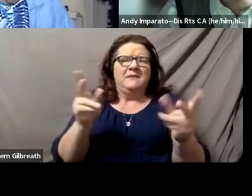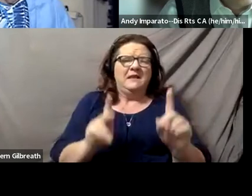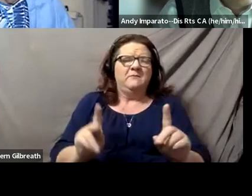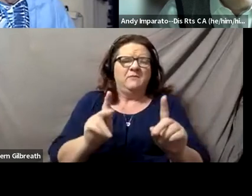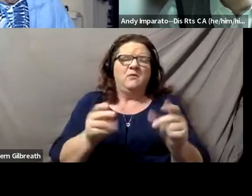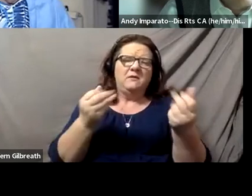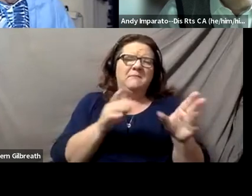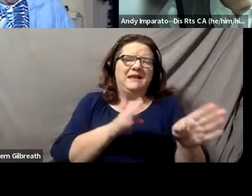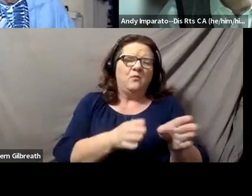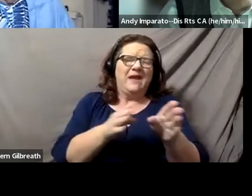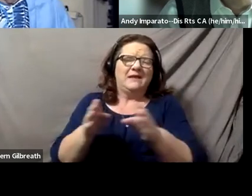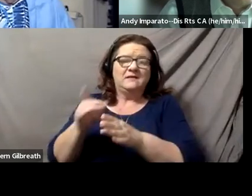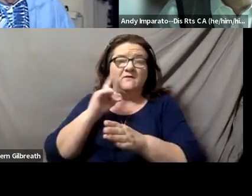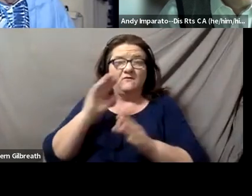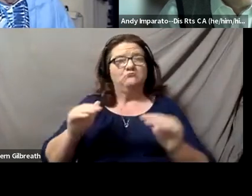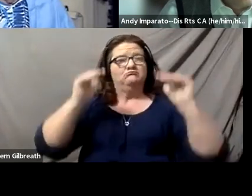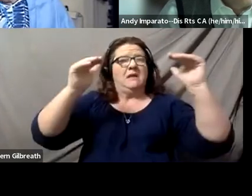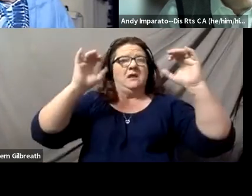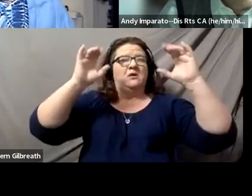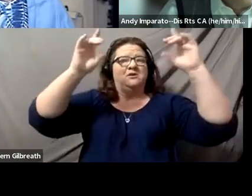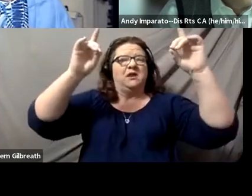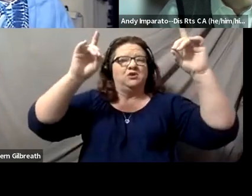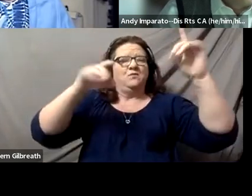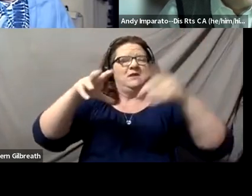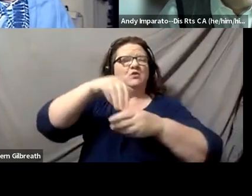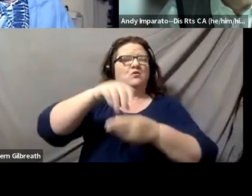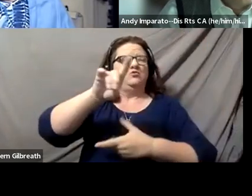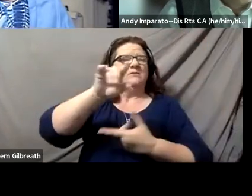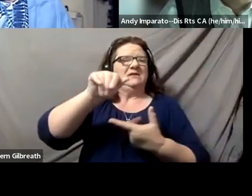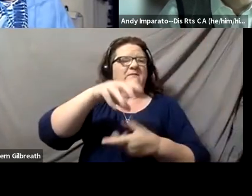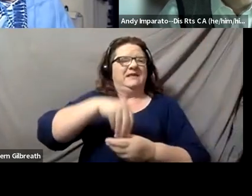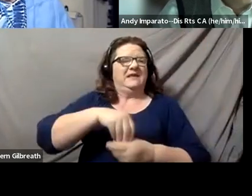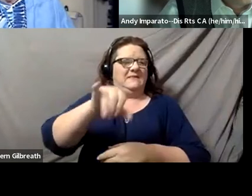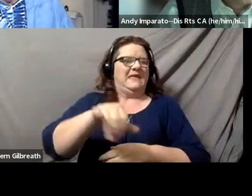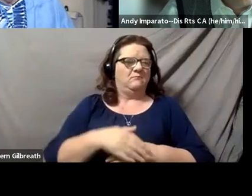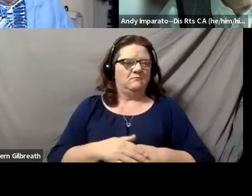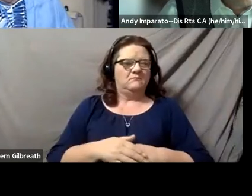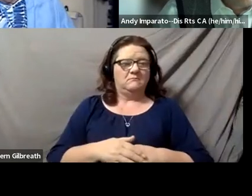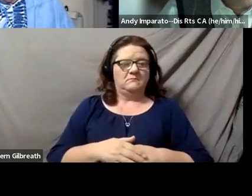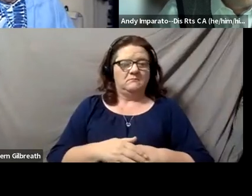as part of higher education and helping people adjust to a new disability identity,